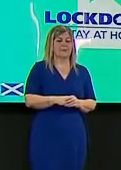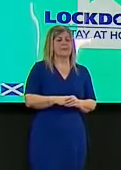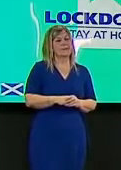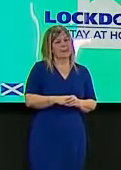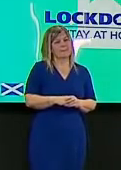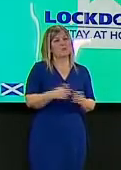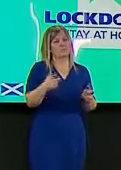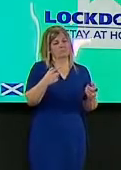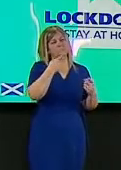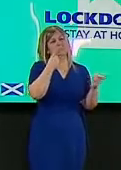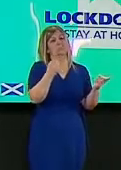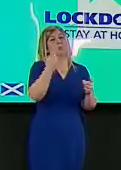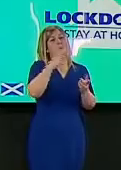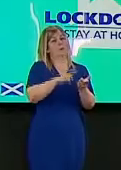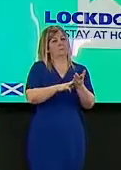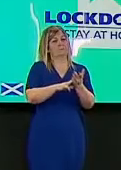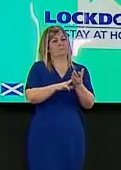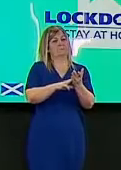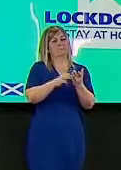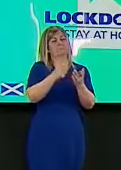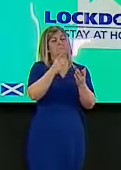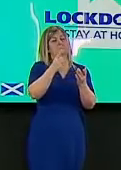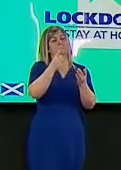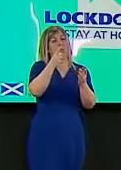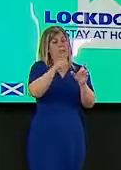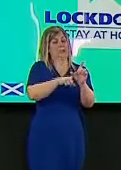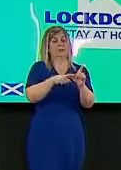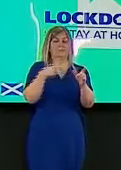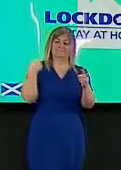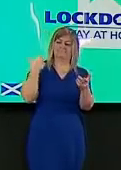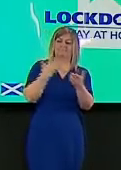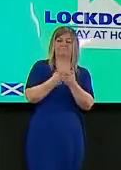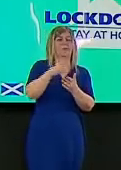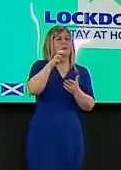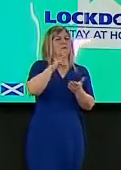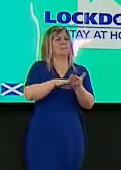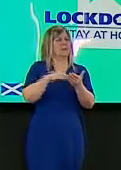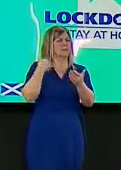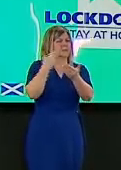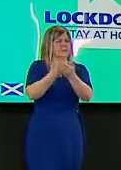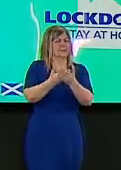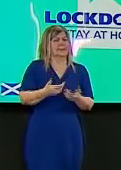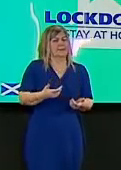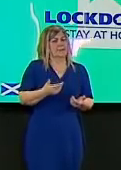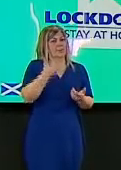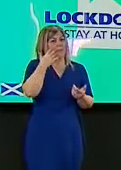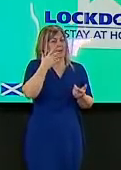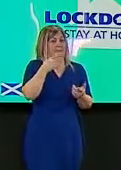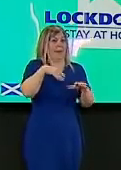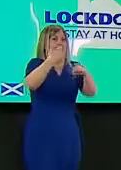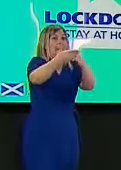the end of the pandemic could be in sight i was wondering if you might be able to say when you